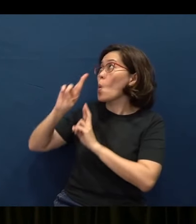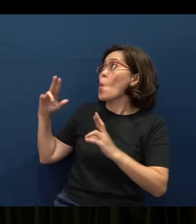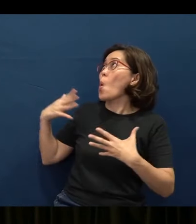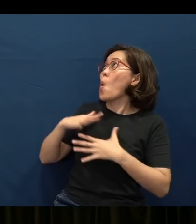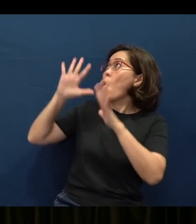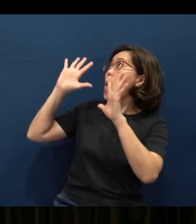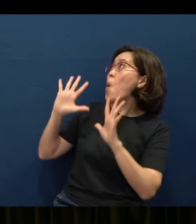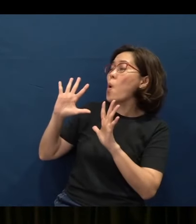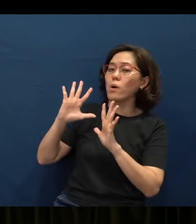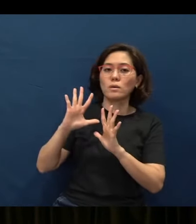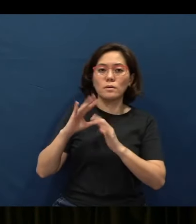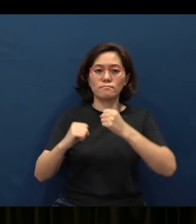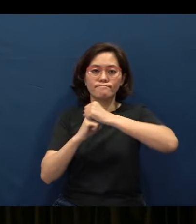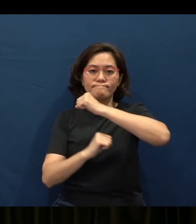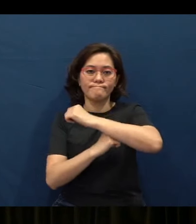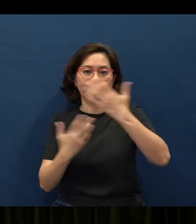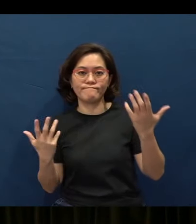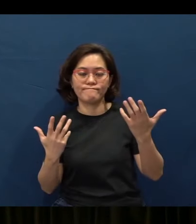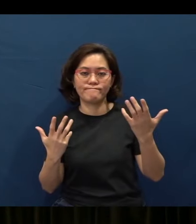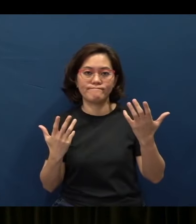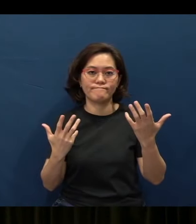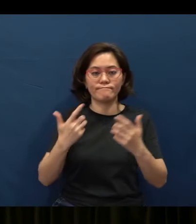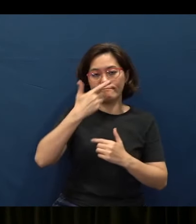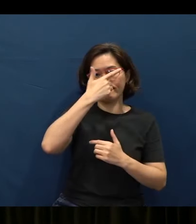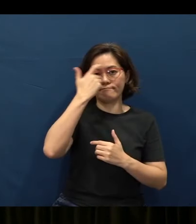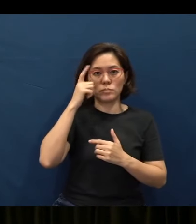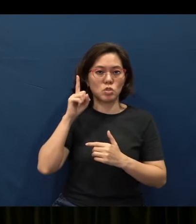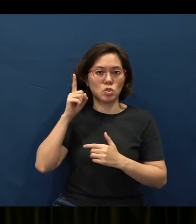rooted in the greatness and the vastness of God.